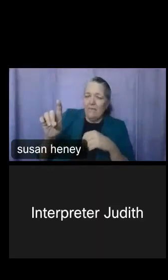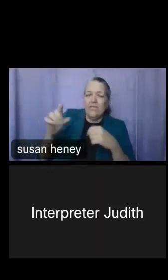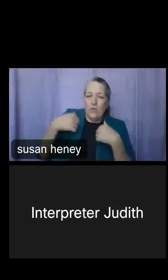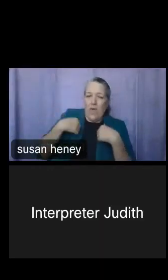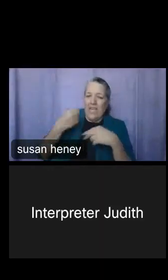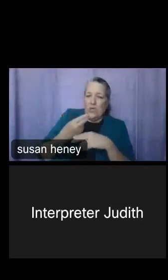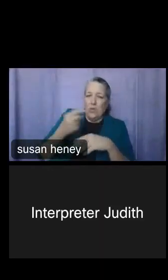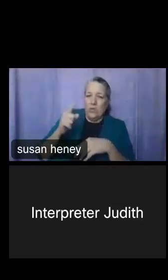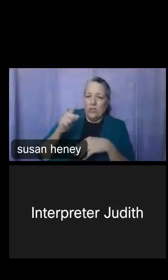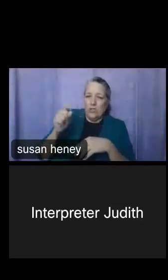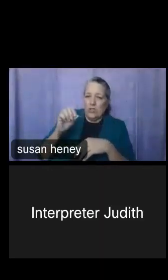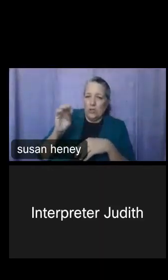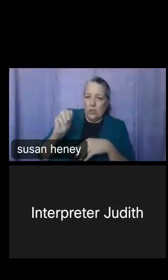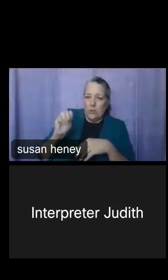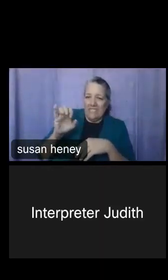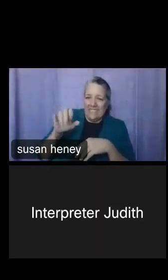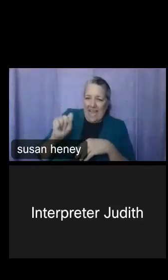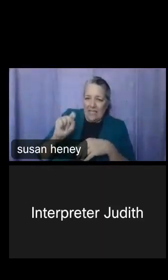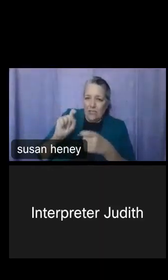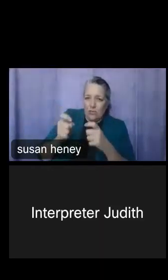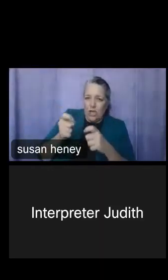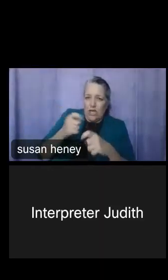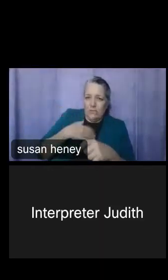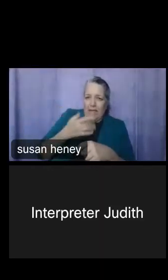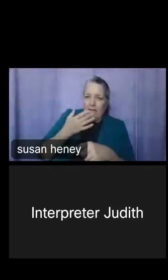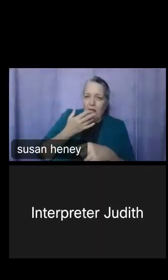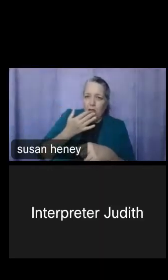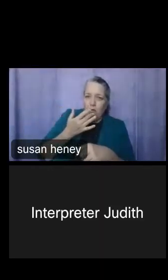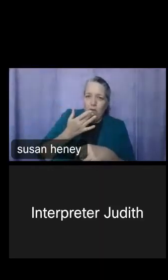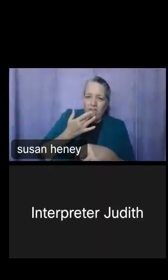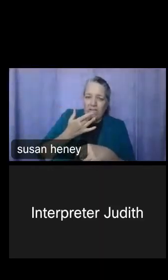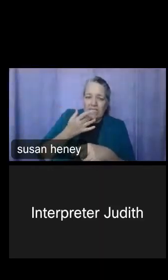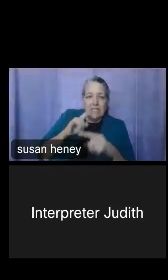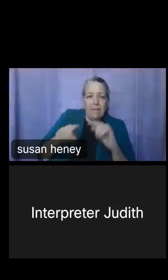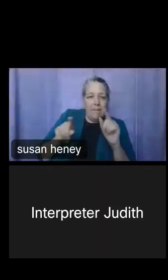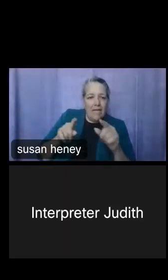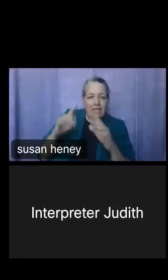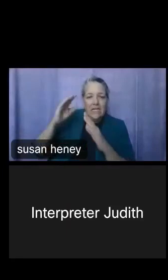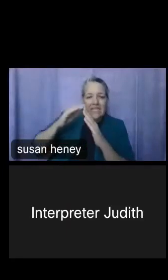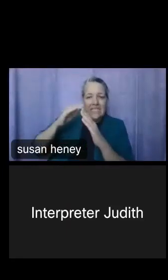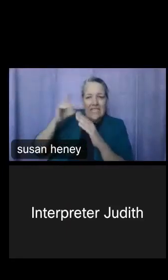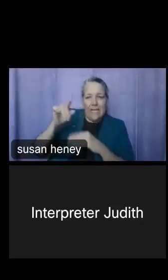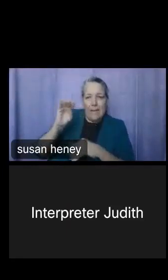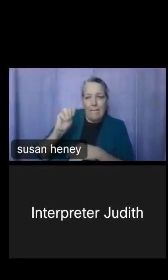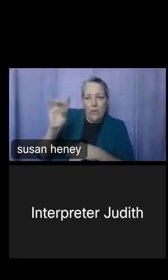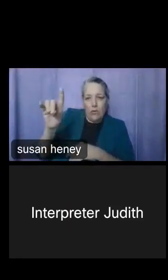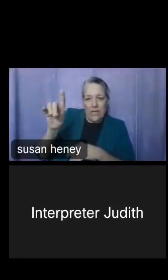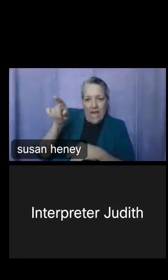corner, you can click on Microdata, and this will always start out asking you which survey